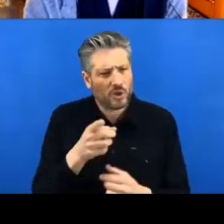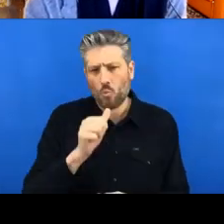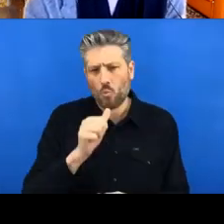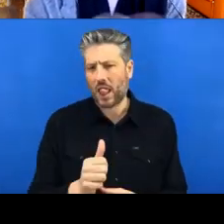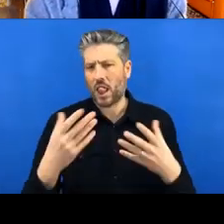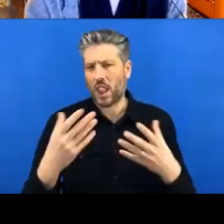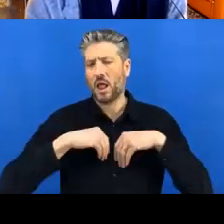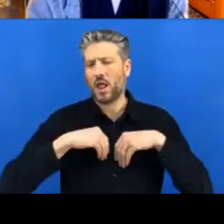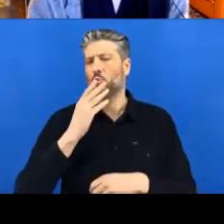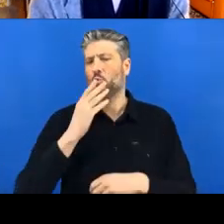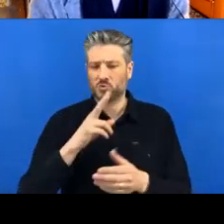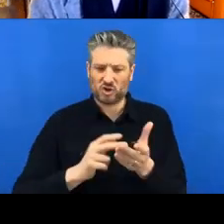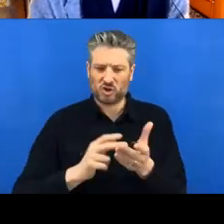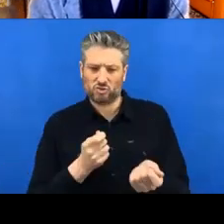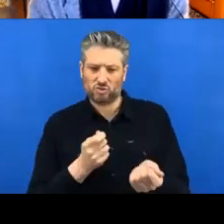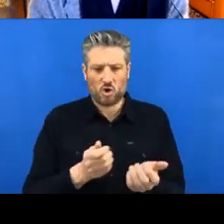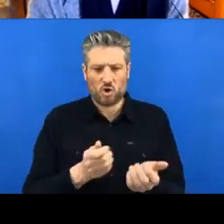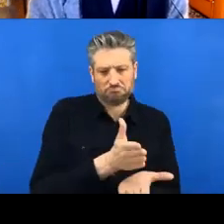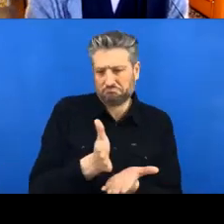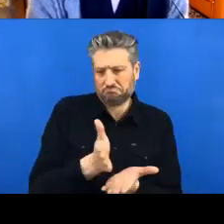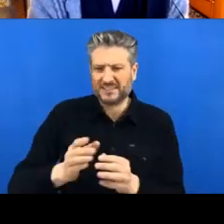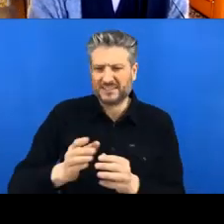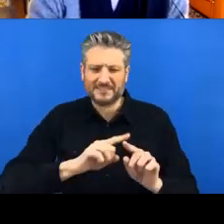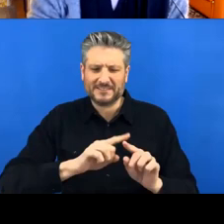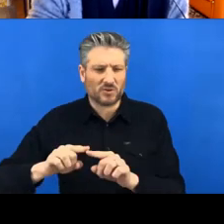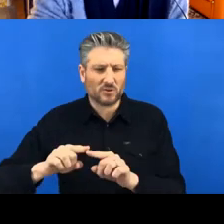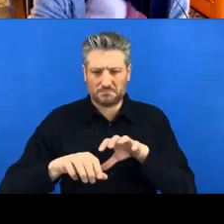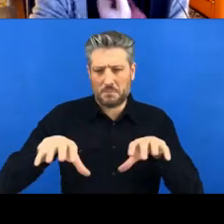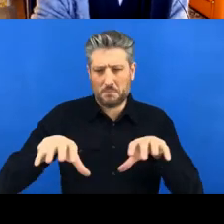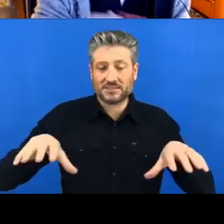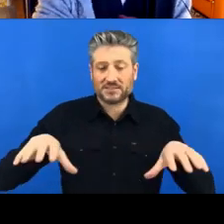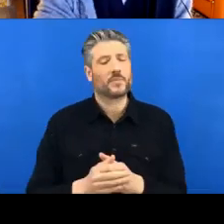And I think it's important to understand kind of, conceptually, what's going on before we leap straight into R